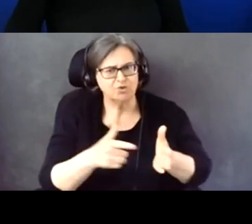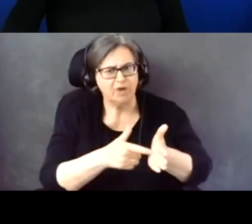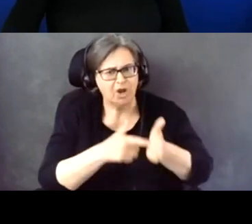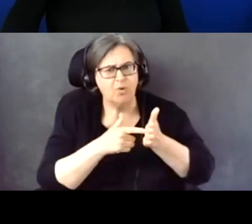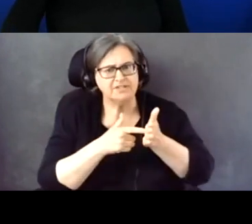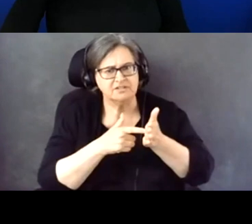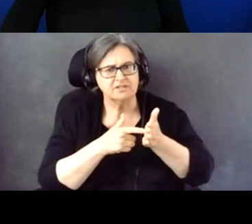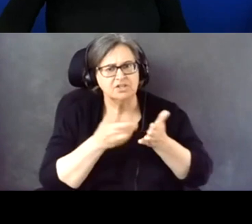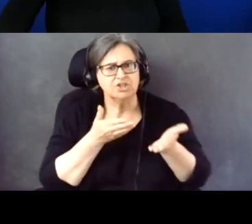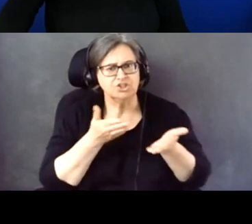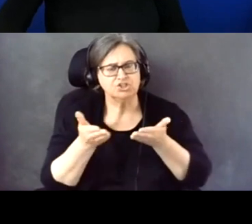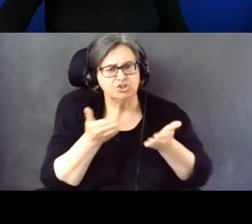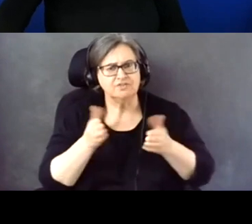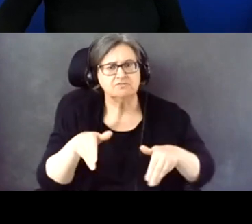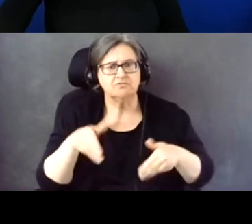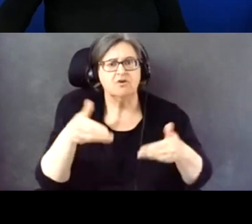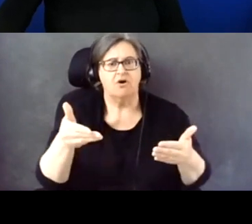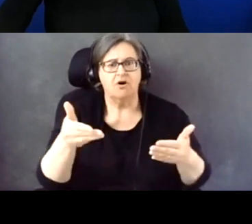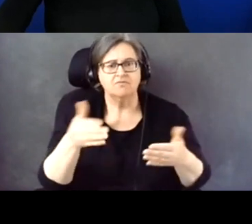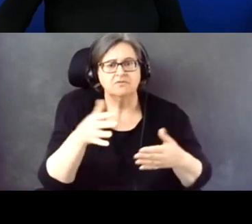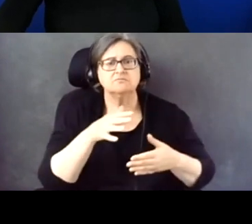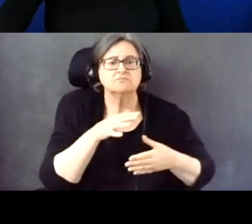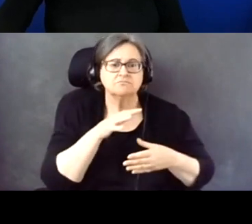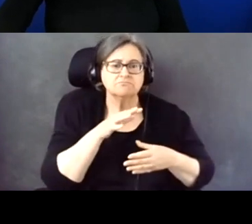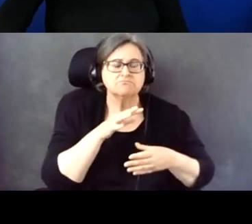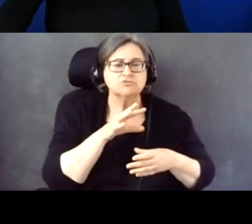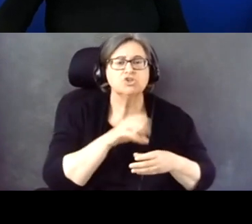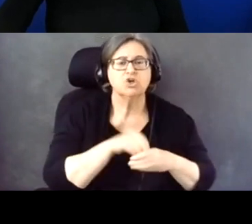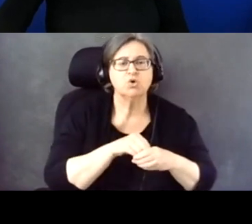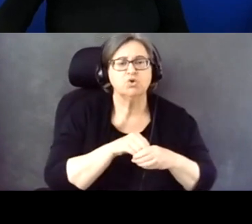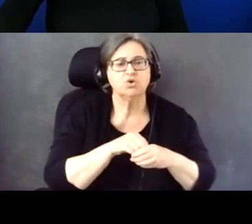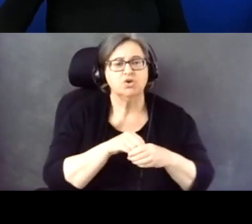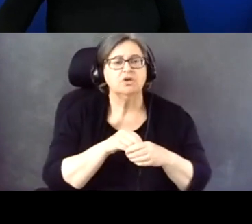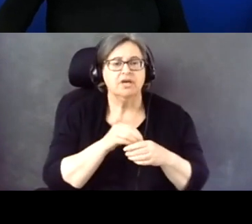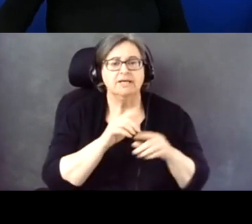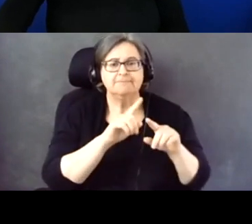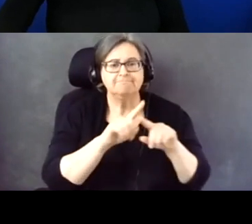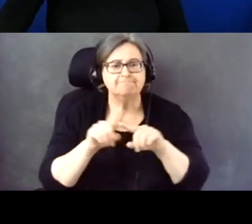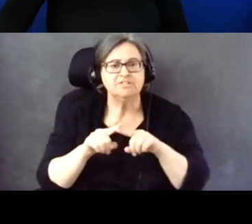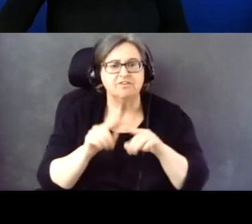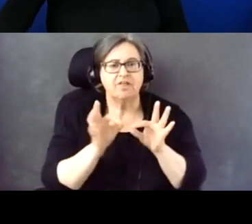services also be included in the current language that's required in English.